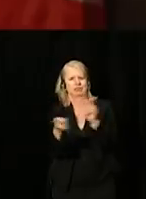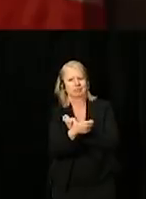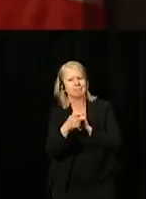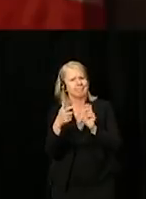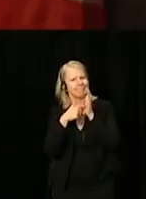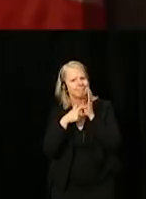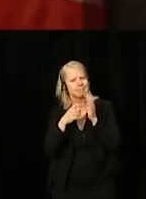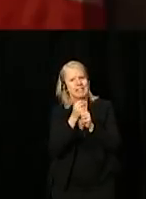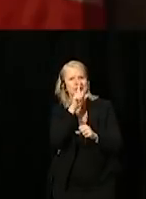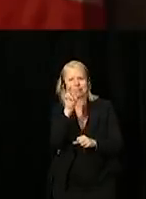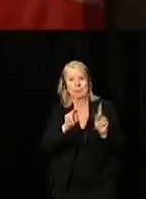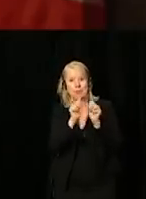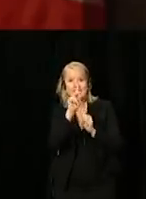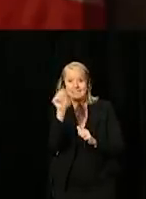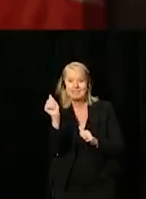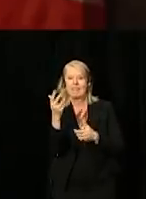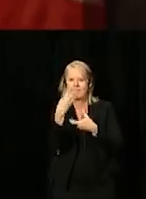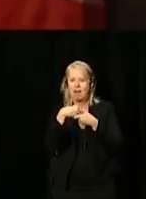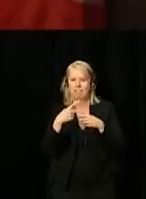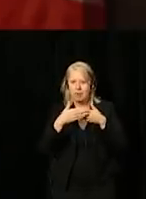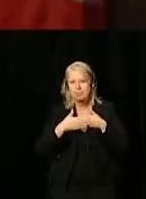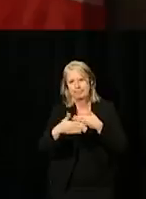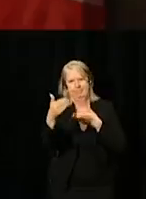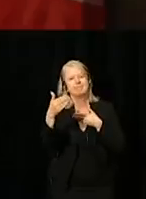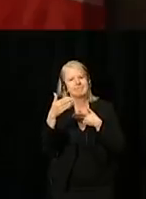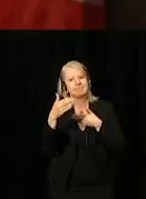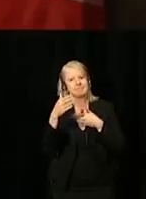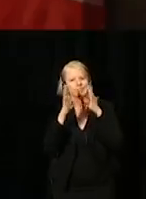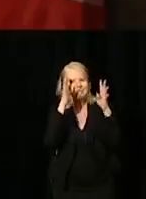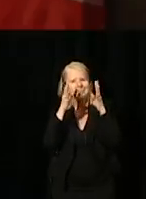persons with disability are involved from the start in the creation and implementation